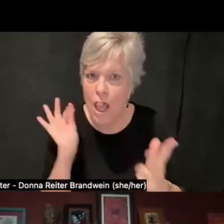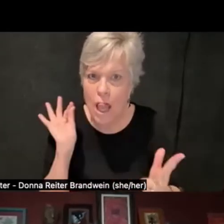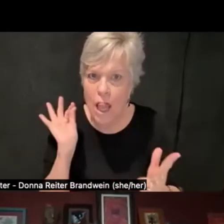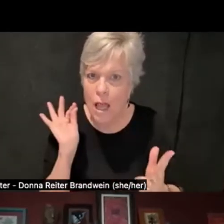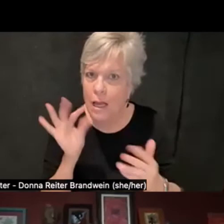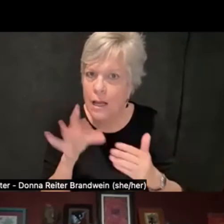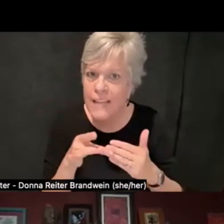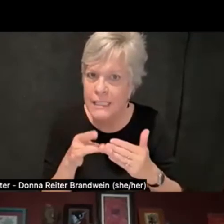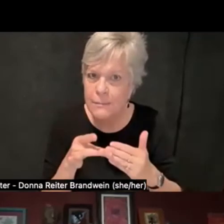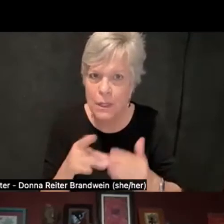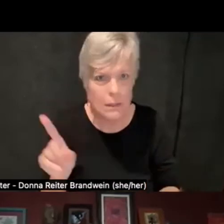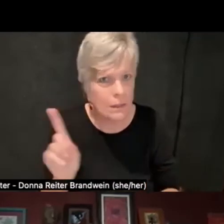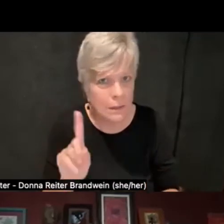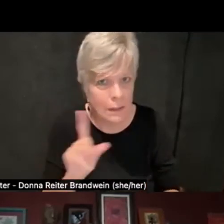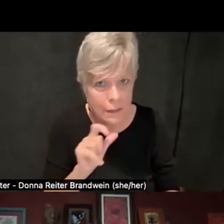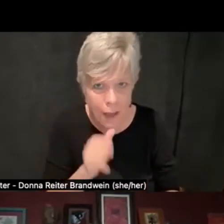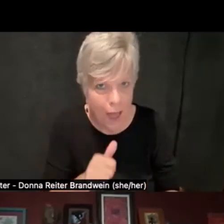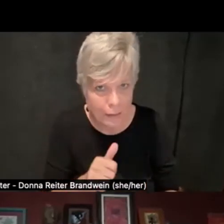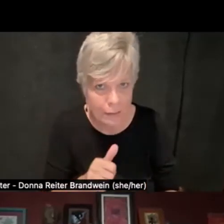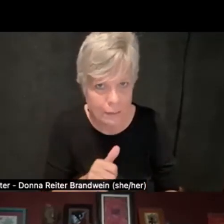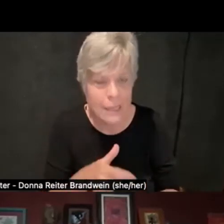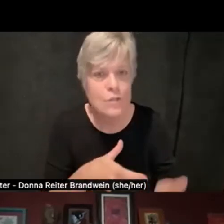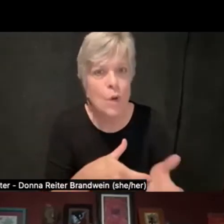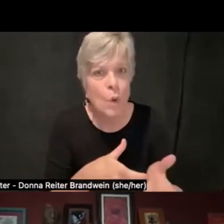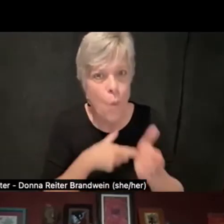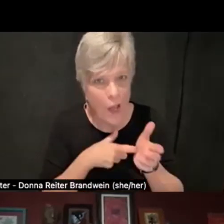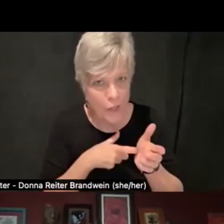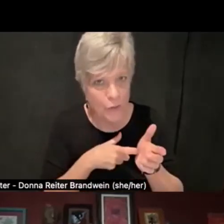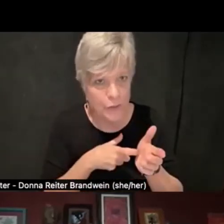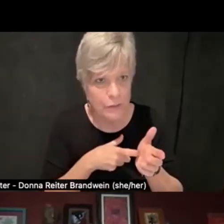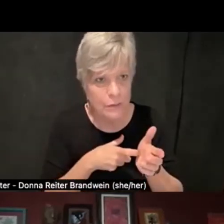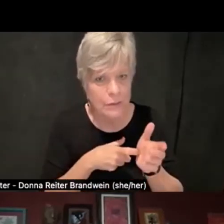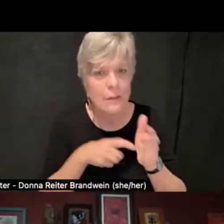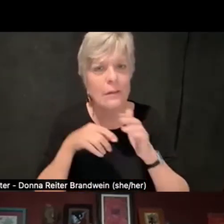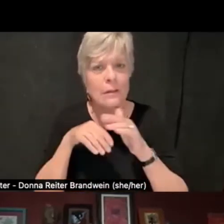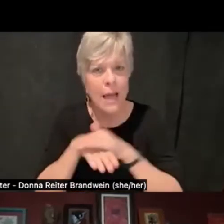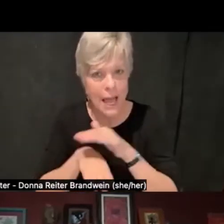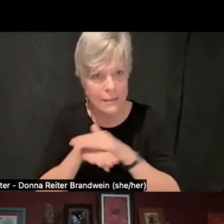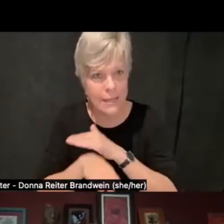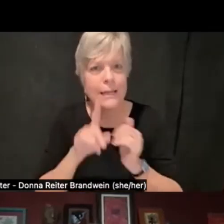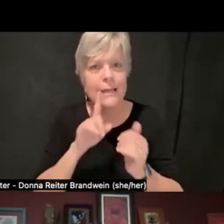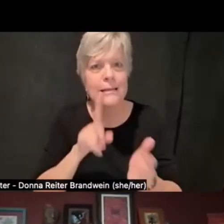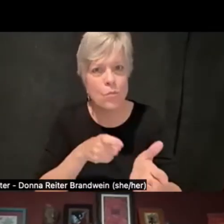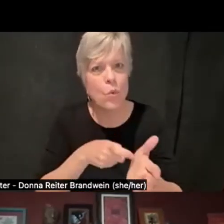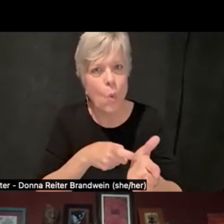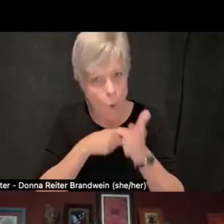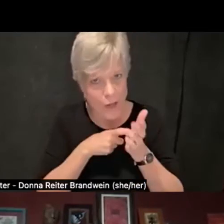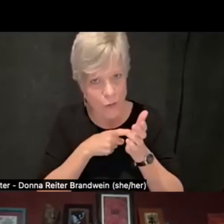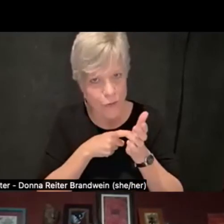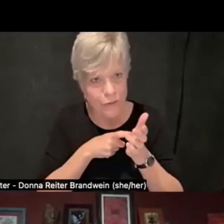that access is required.